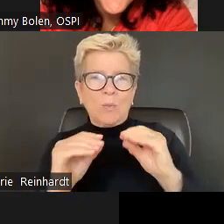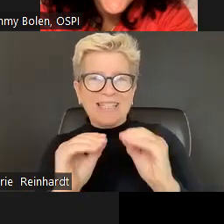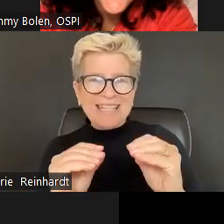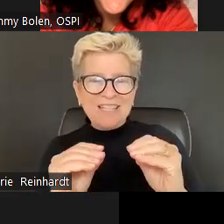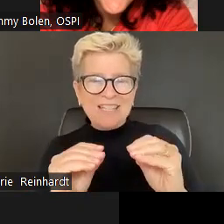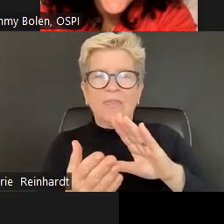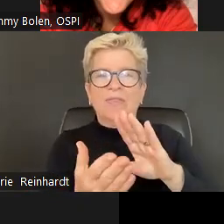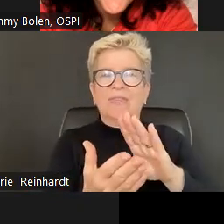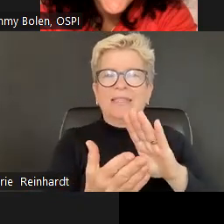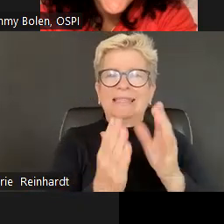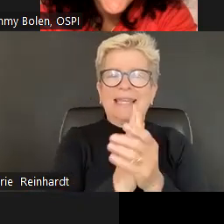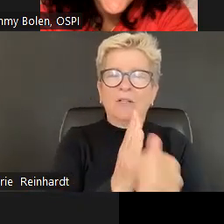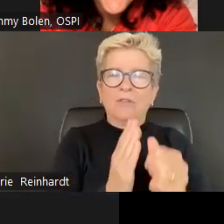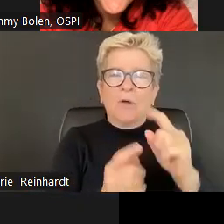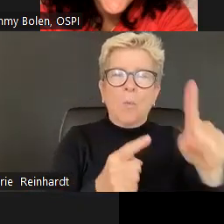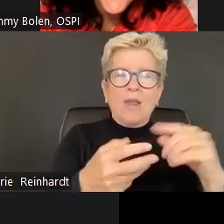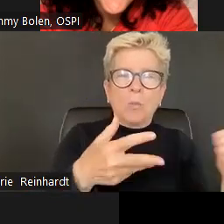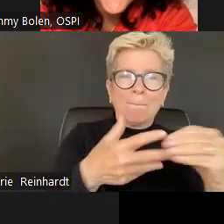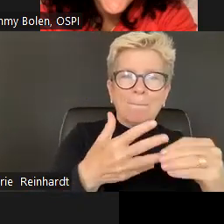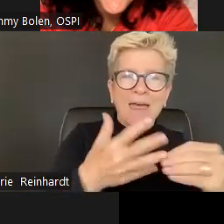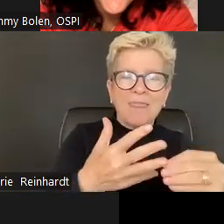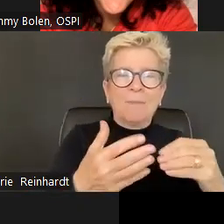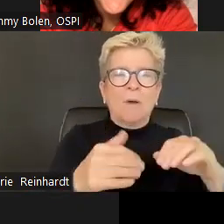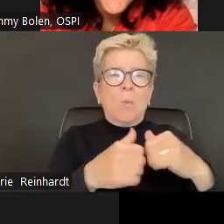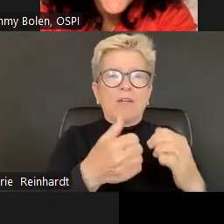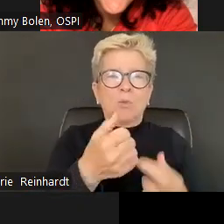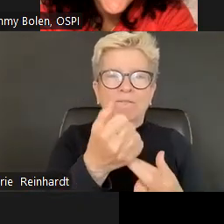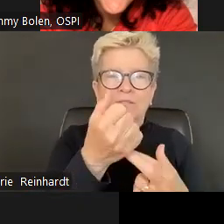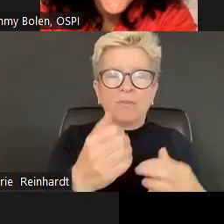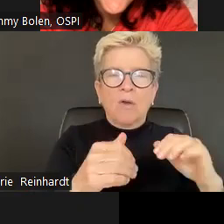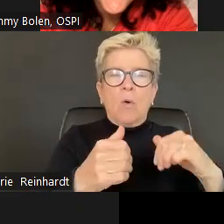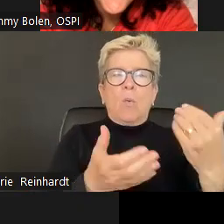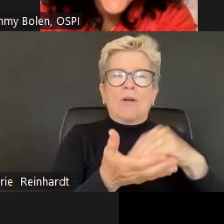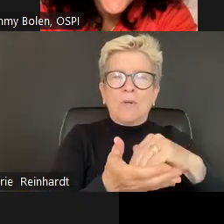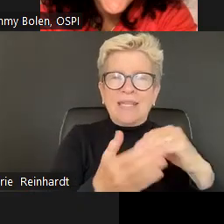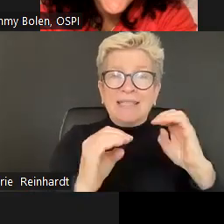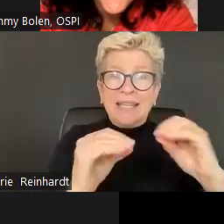To be successful throughout the year and how can we be planful of when and how we do that? Meaning when are we going to explicitly teach these skills?